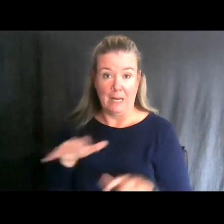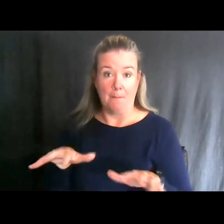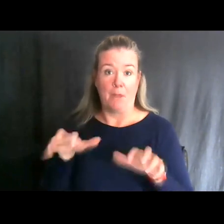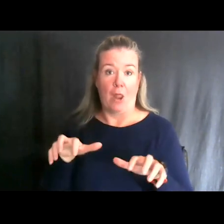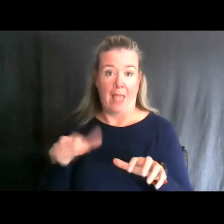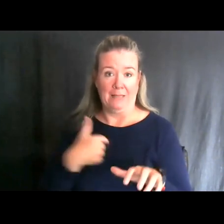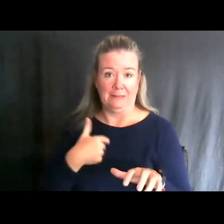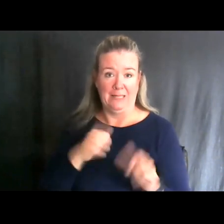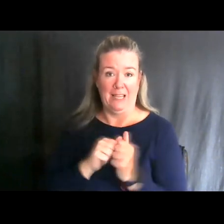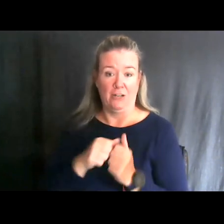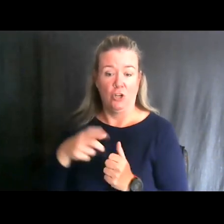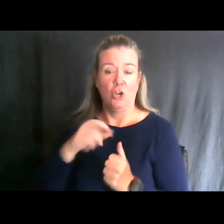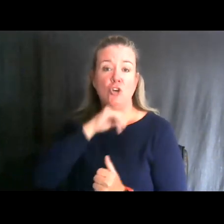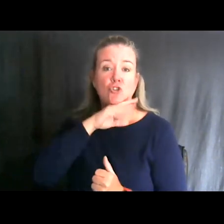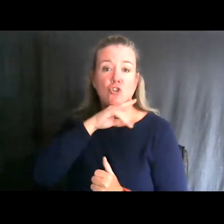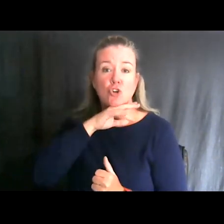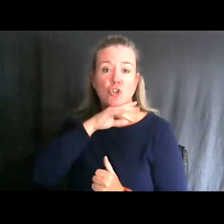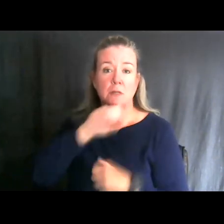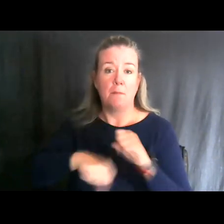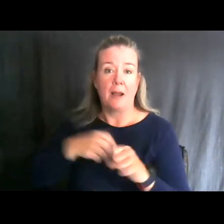and have spinal cord injury.